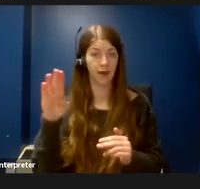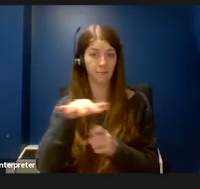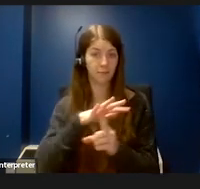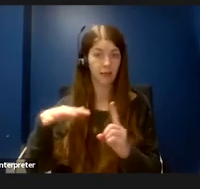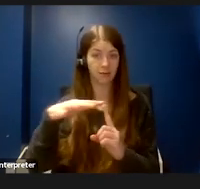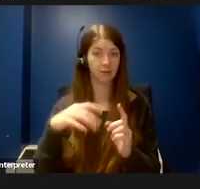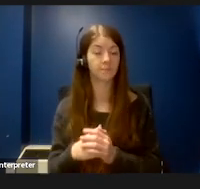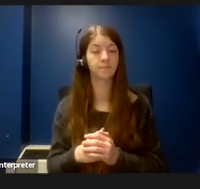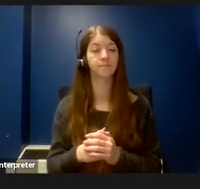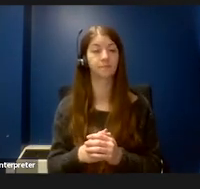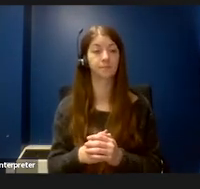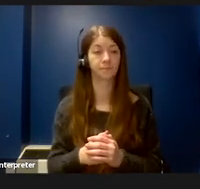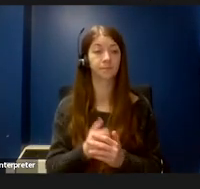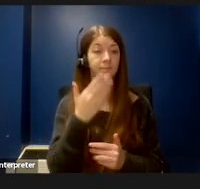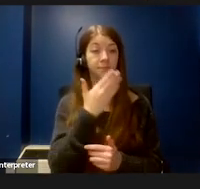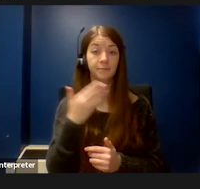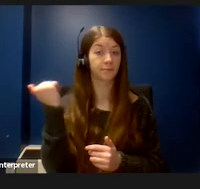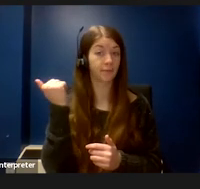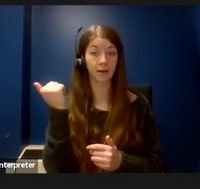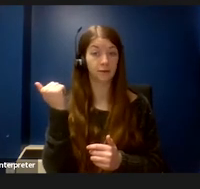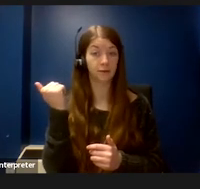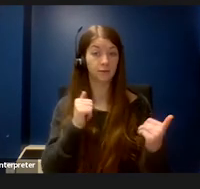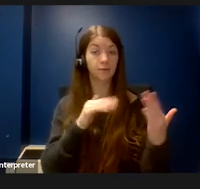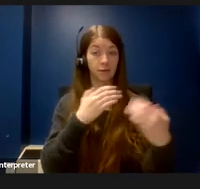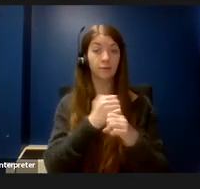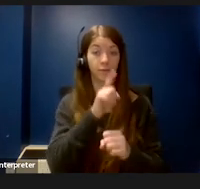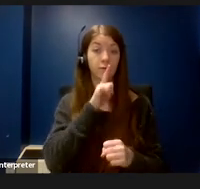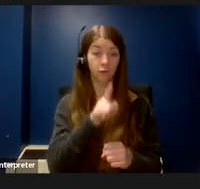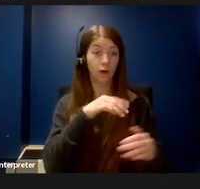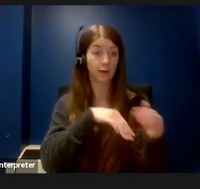The best way to work towards making spaces accessible and inclusive